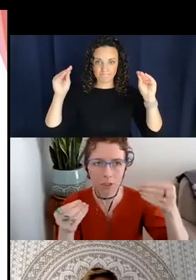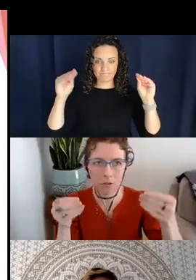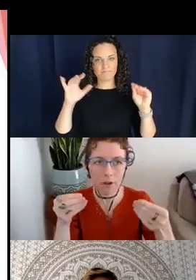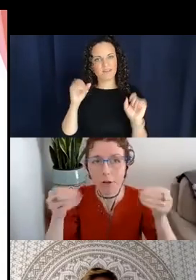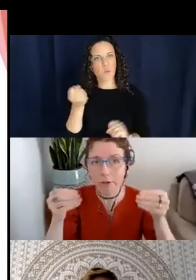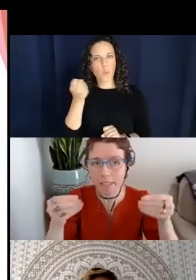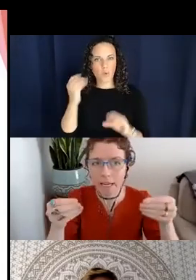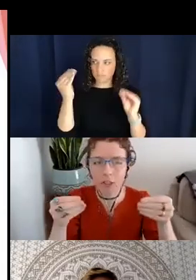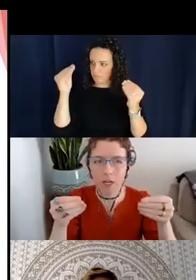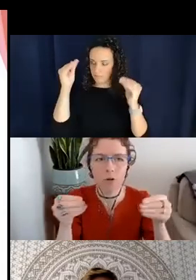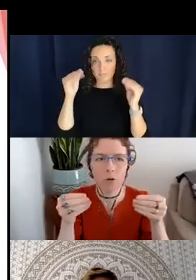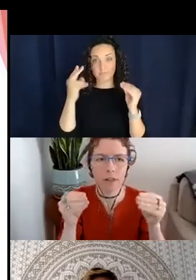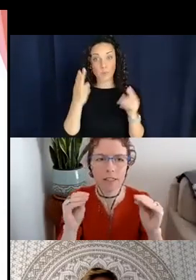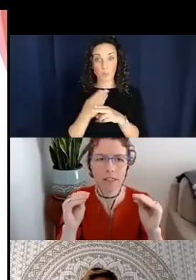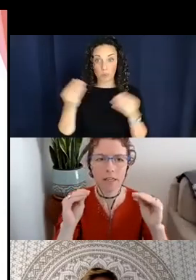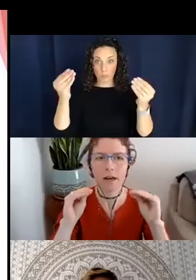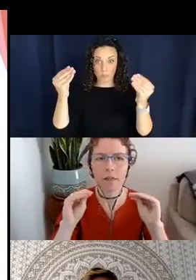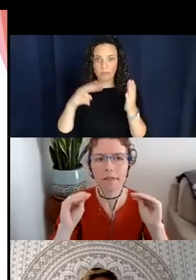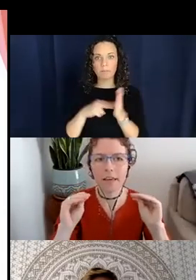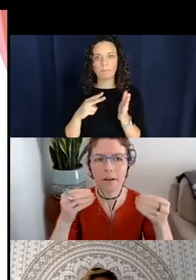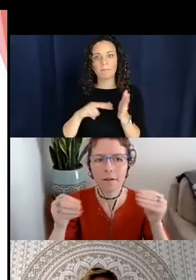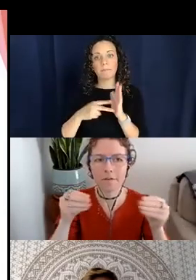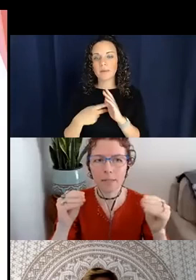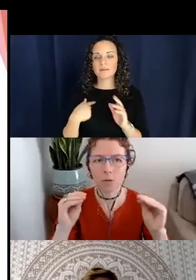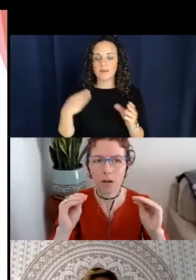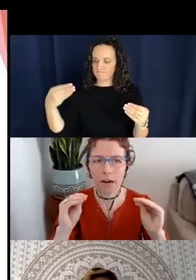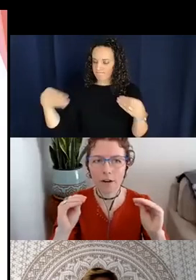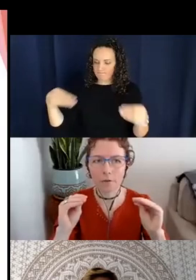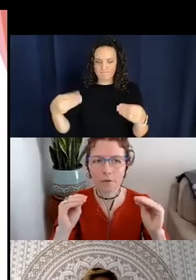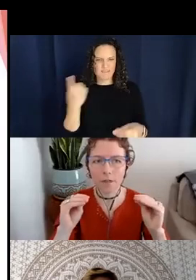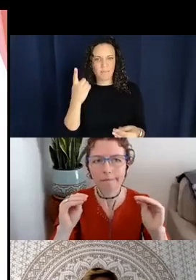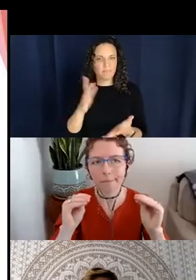if I use this handshape you know that this is a thin flexible kind of, maybe piece of